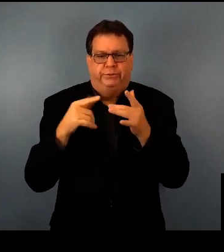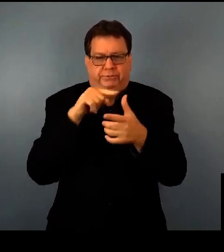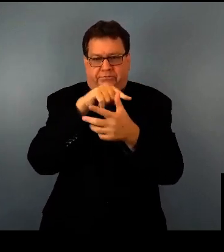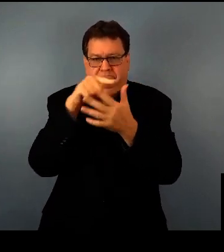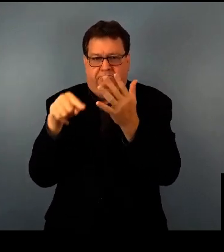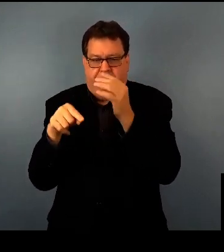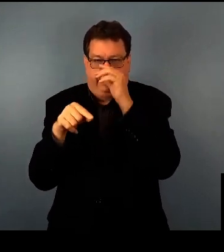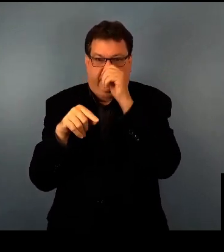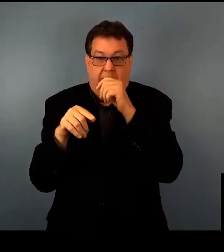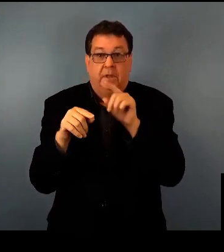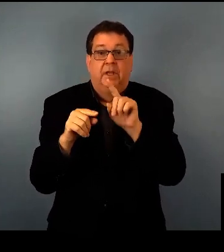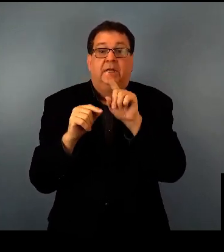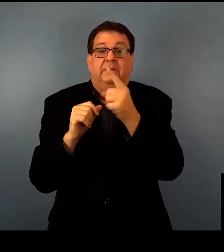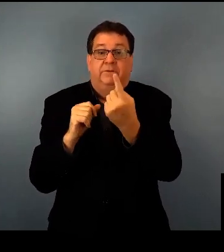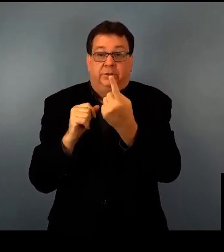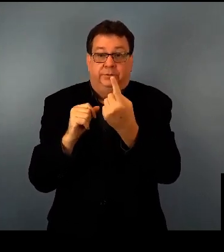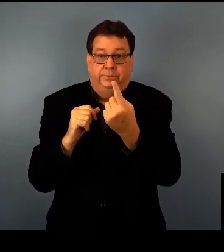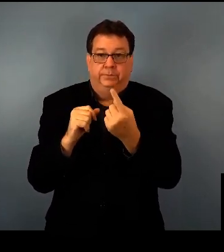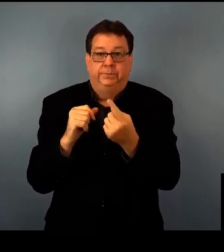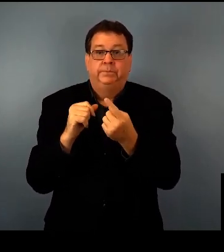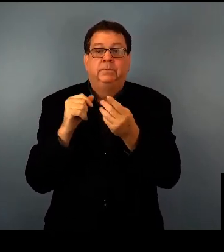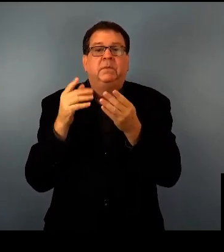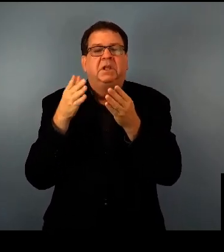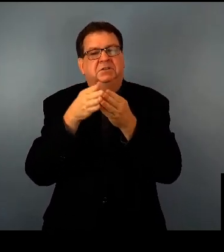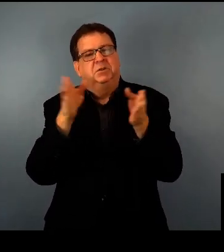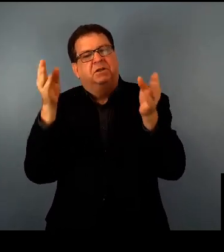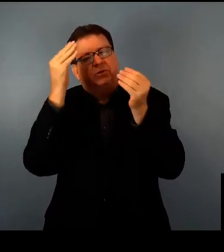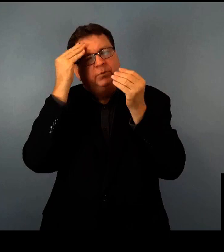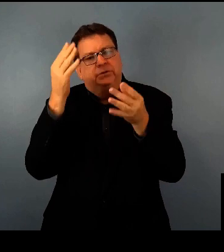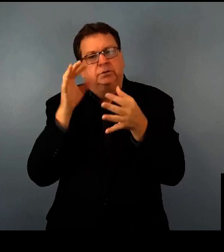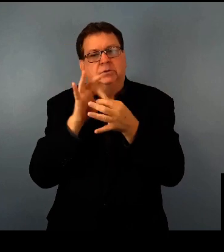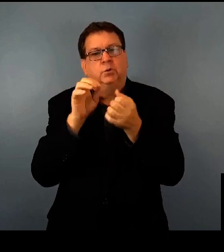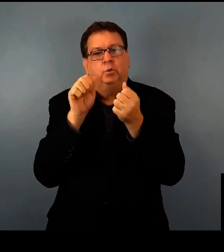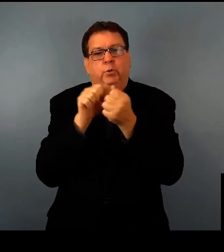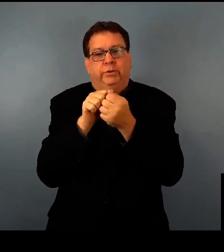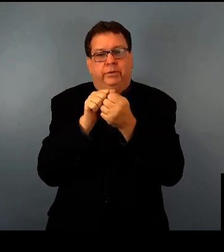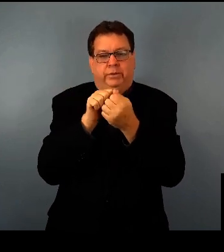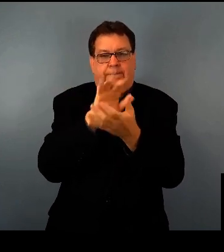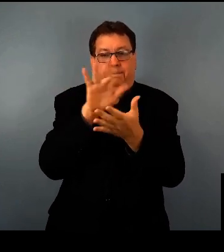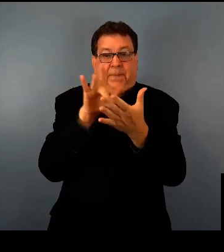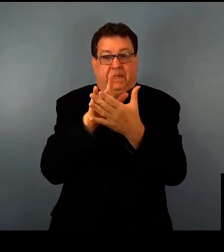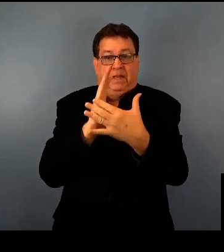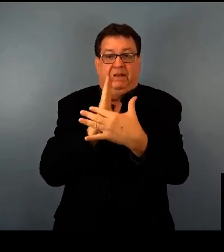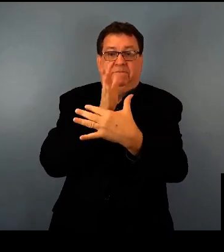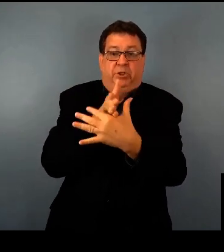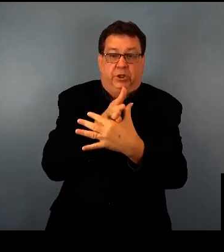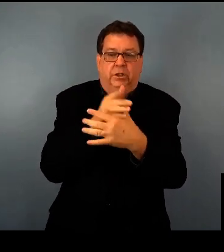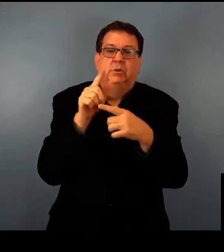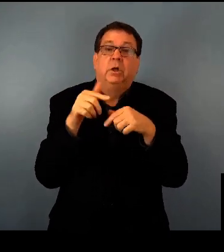So let's dive right in with the first question-- what is gene therapy? In general terms, it's a medical intervention